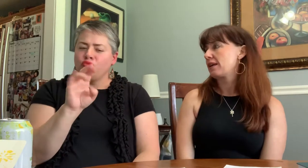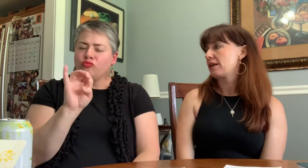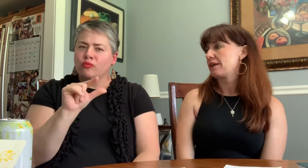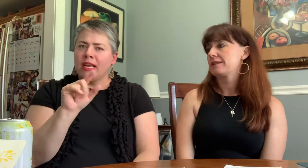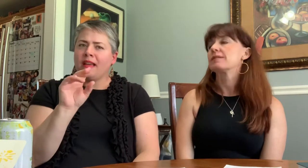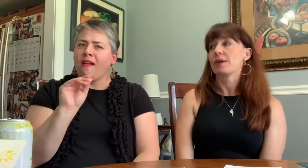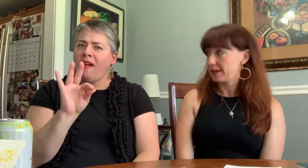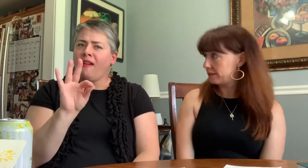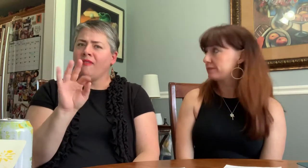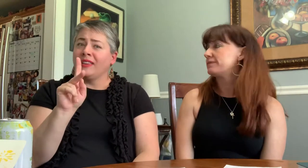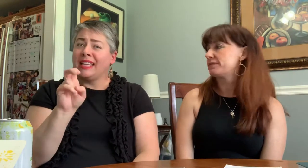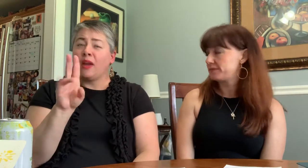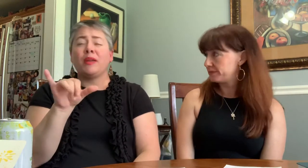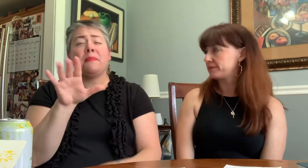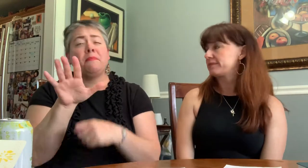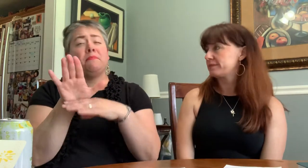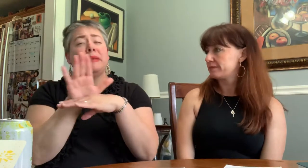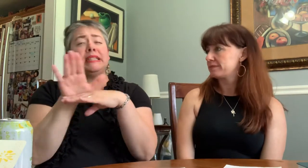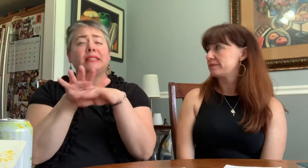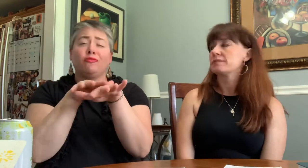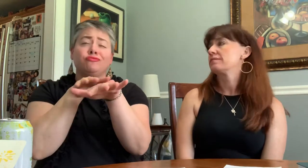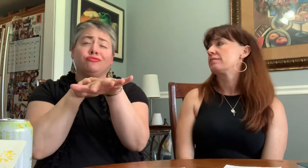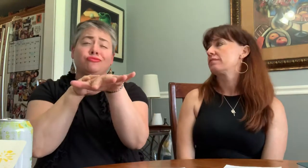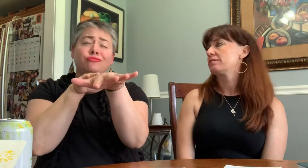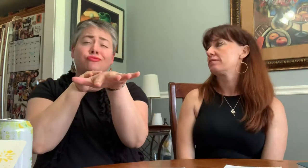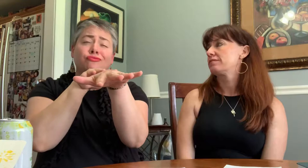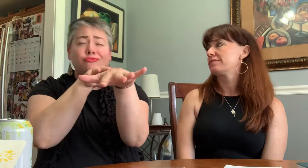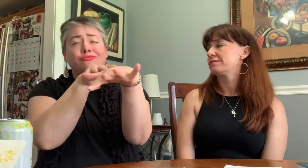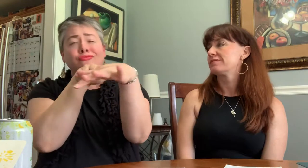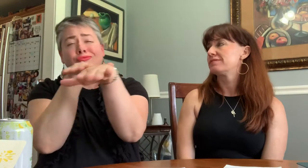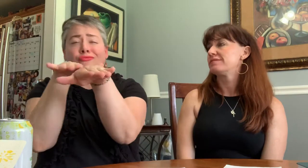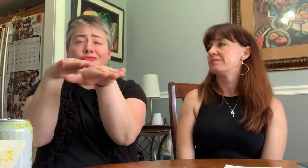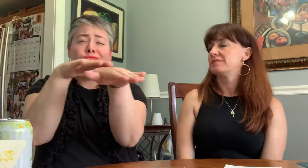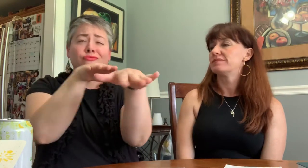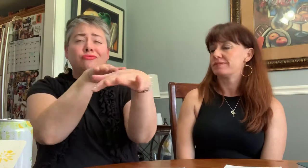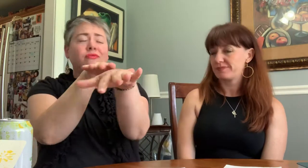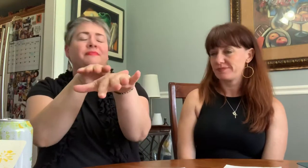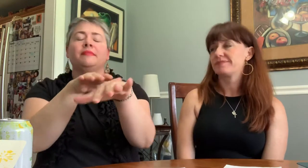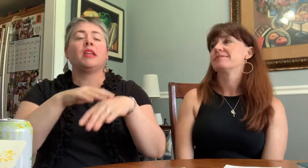because the Ring of Kerry is so congested.